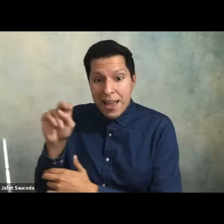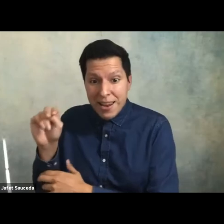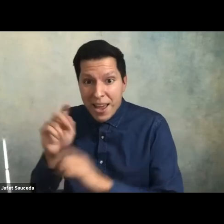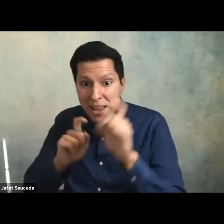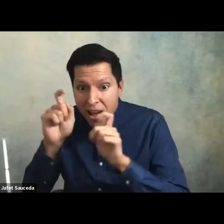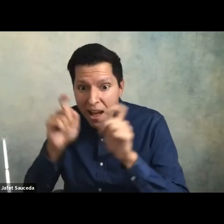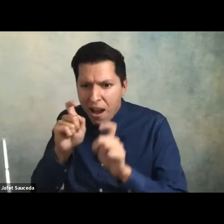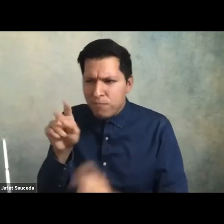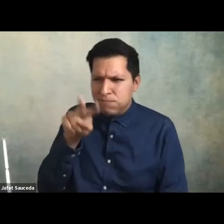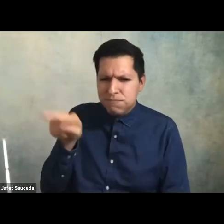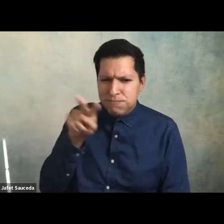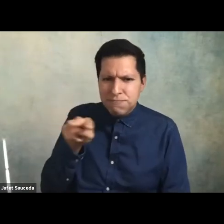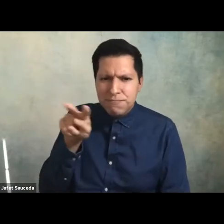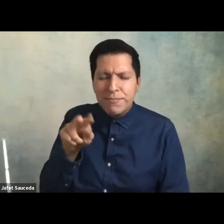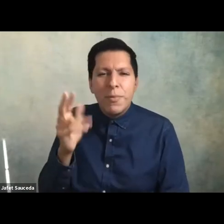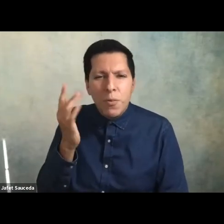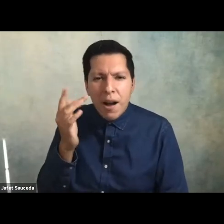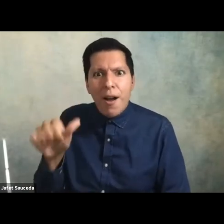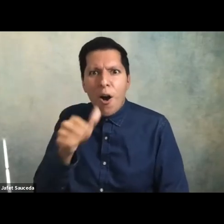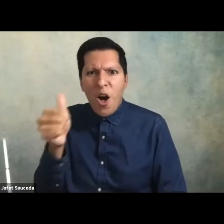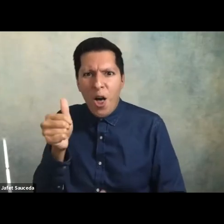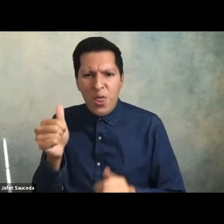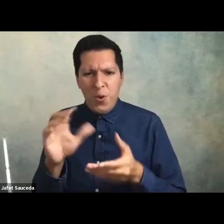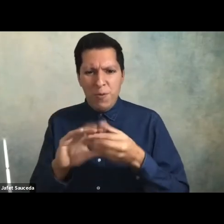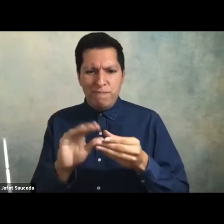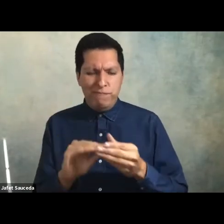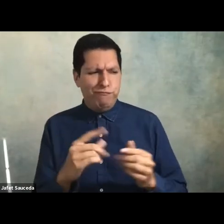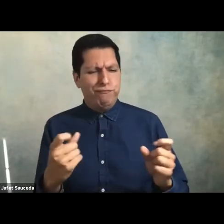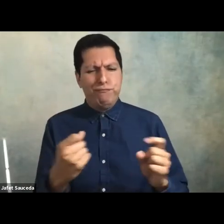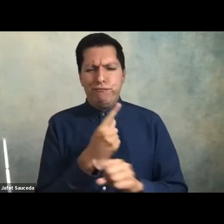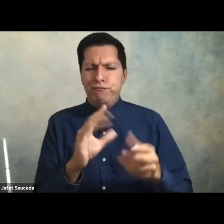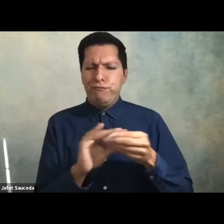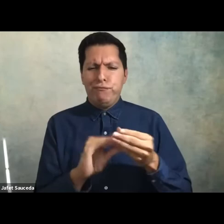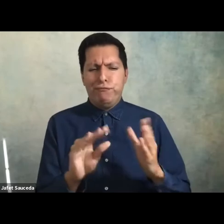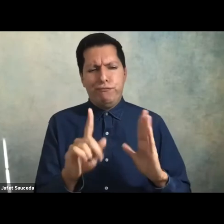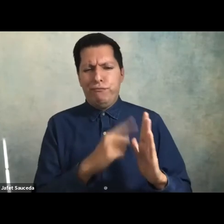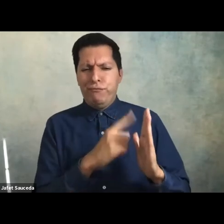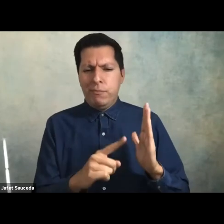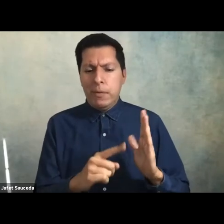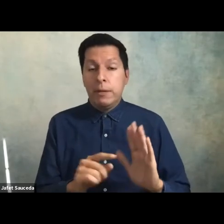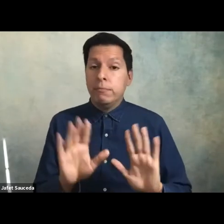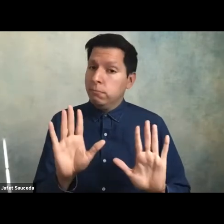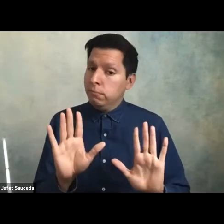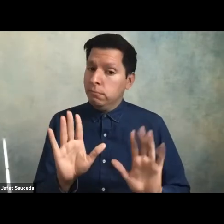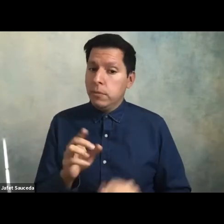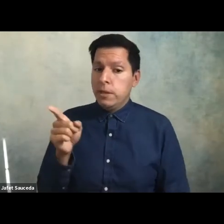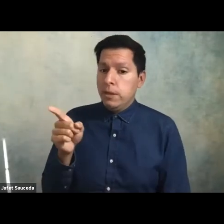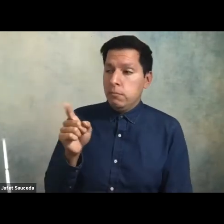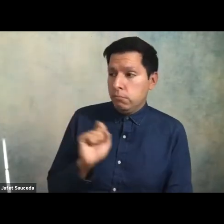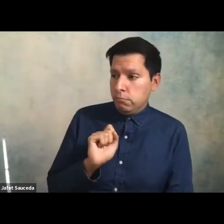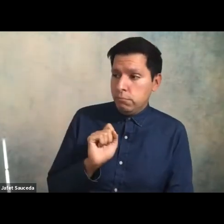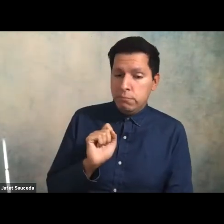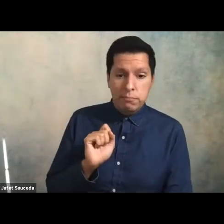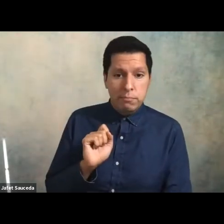when another guest has said something inane let's just say he doesn't have a poker face